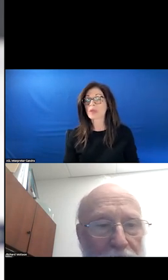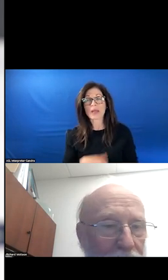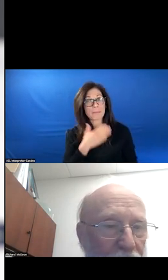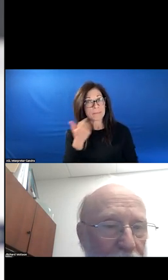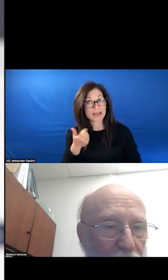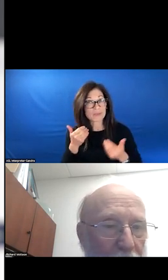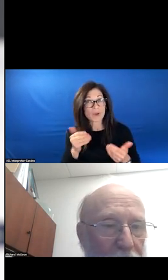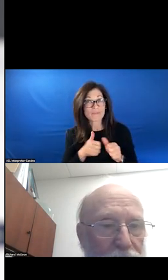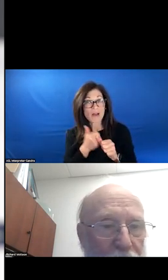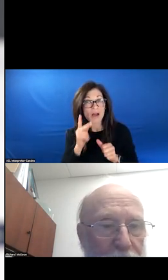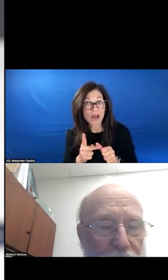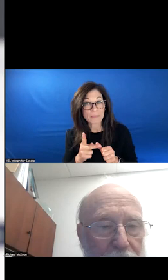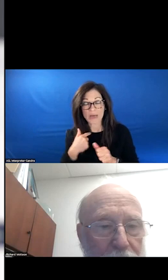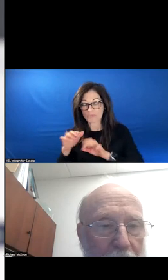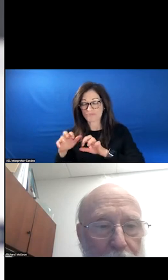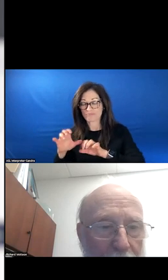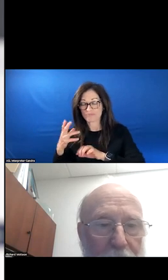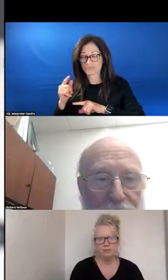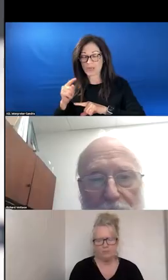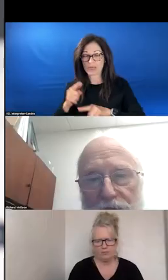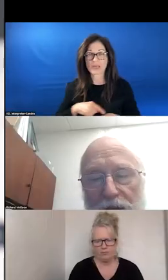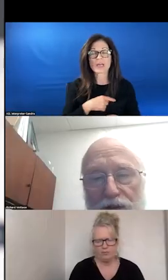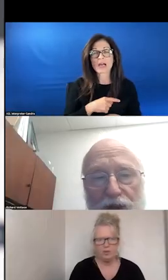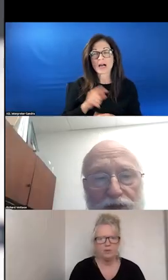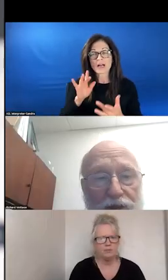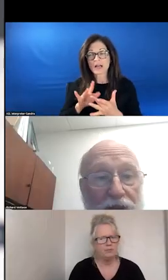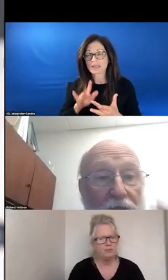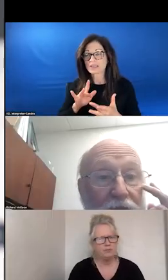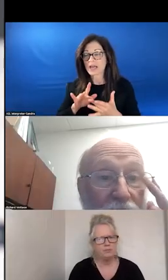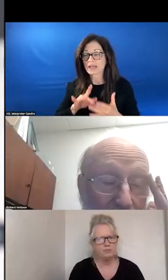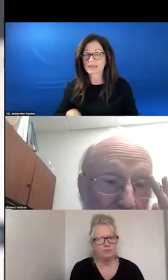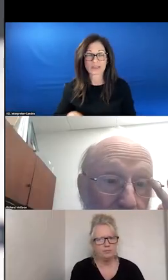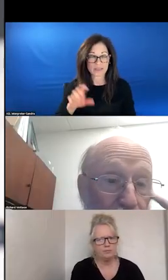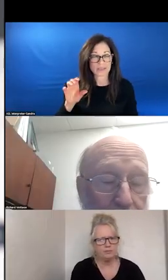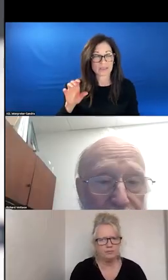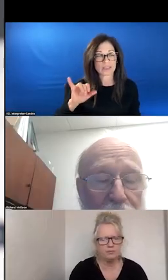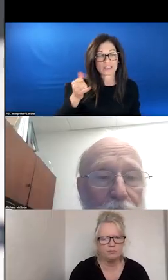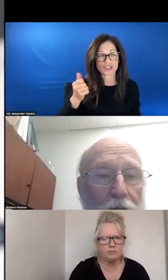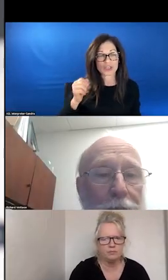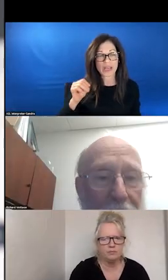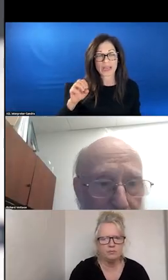CONTACT JAMES WRITHE AT SAMHSA.GOV. HE HAS STUDIED THIS MANY